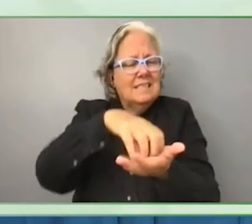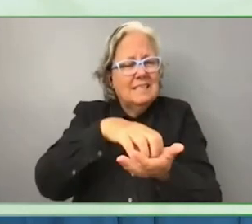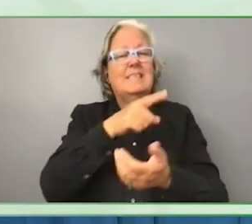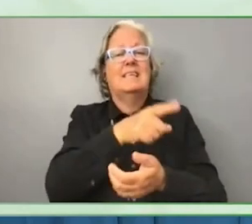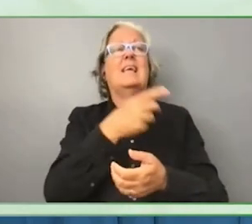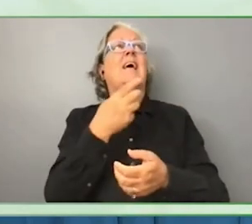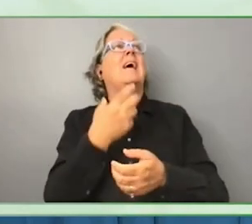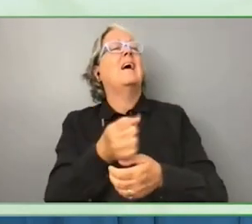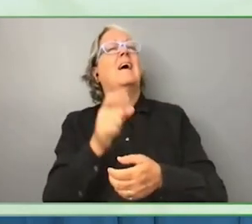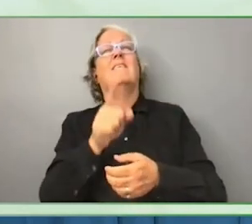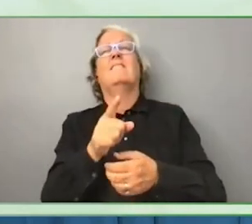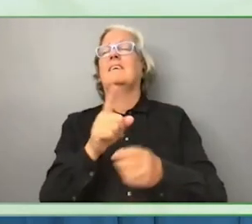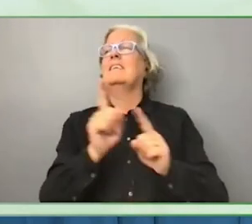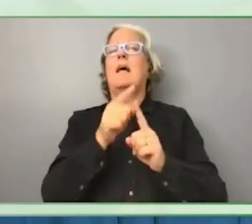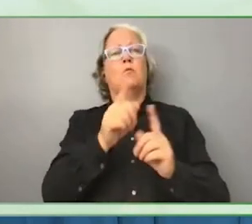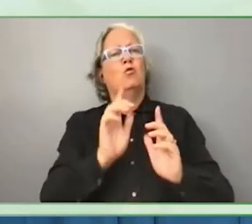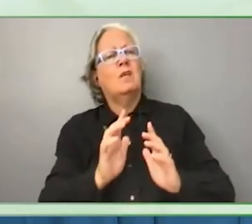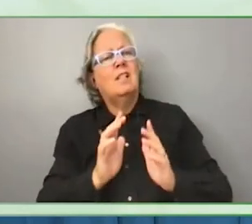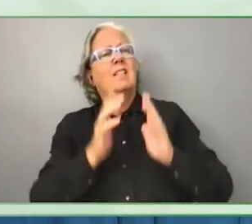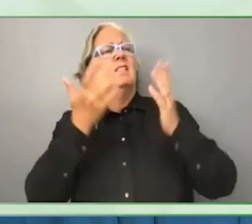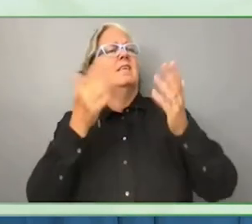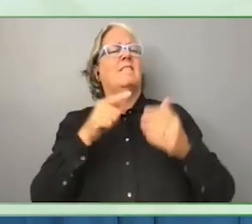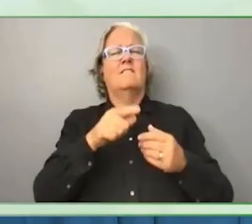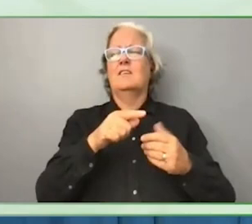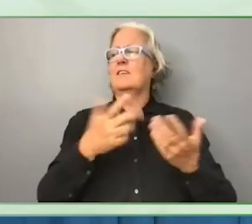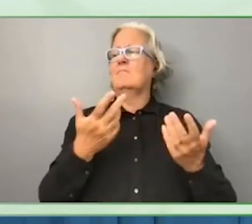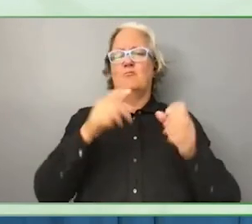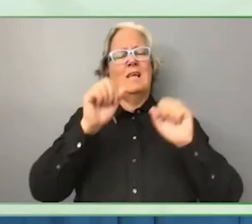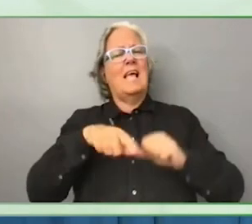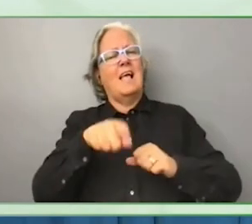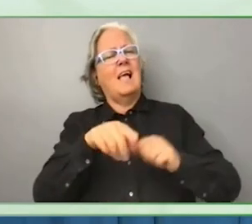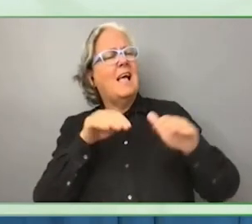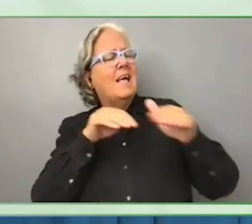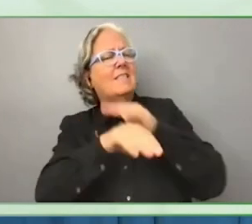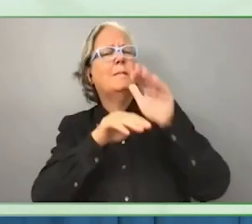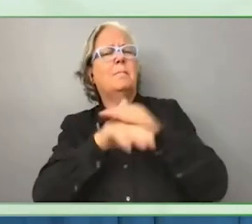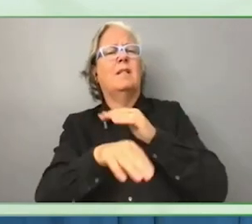developing trails in urban areas that were accessible and that is